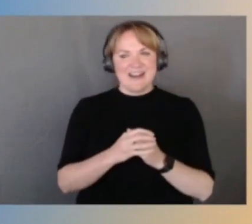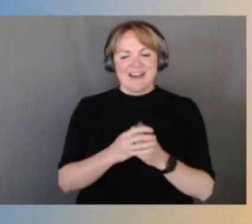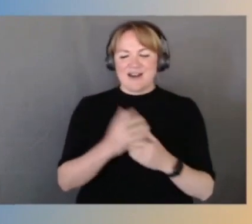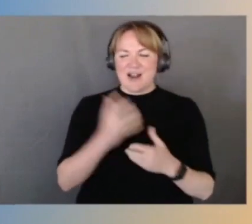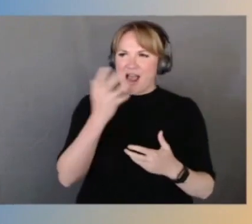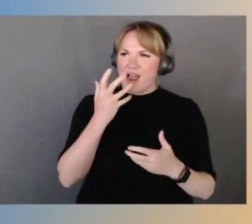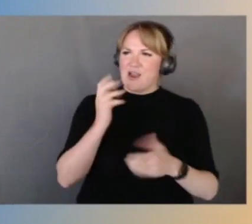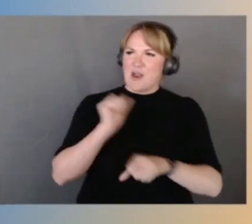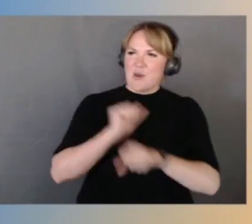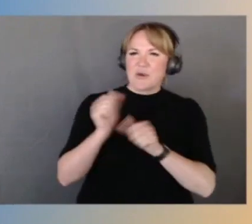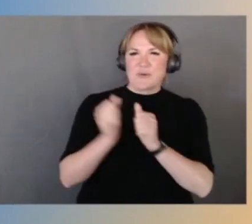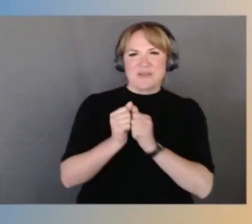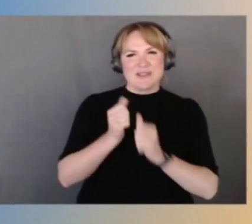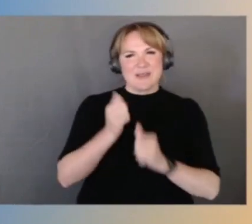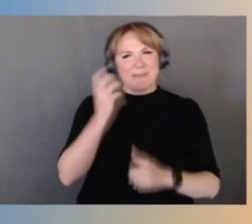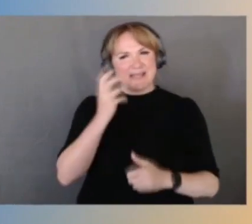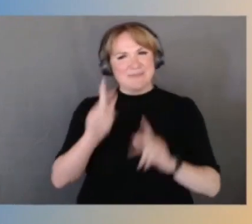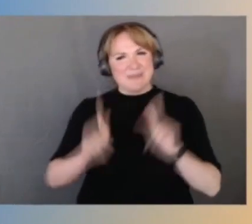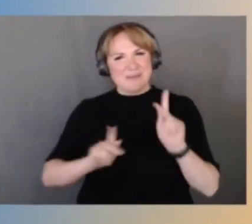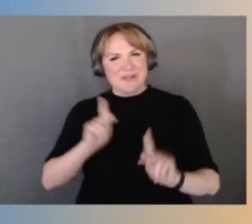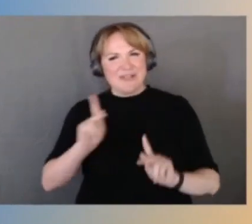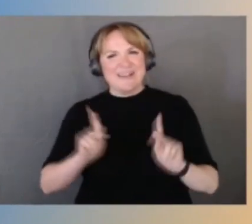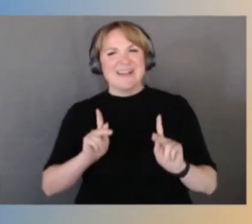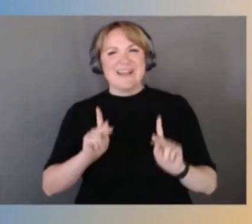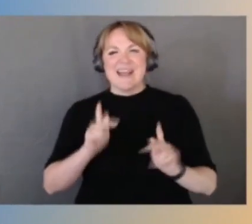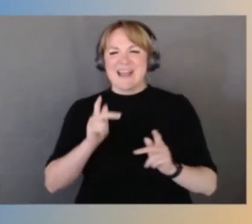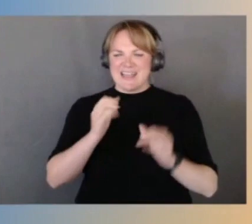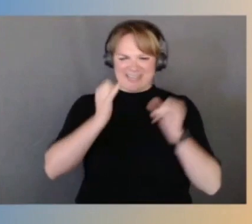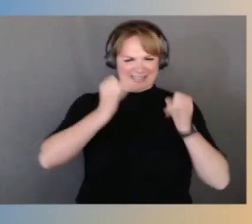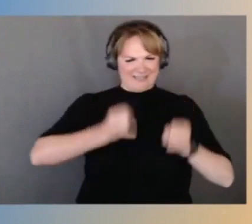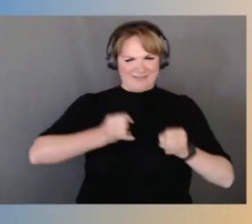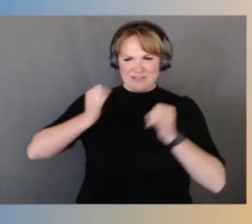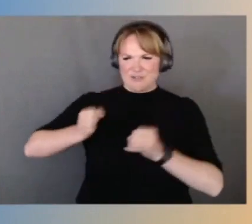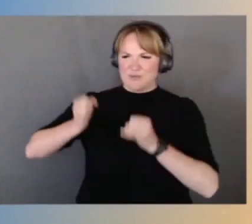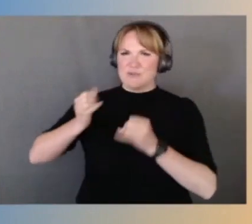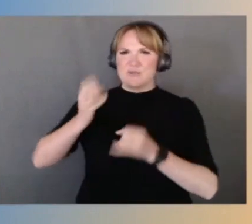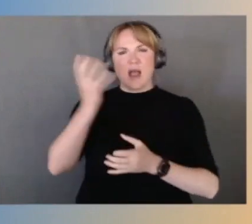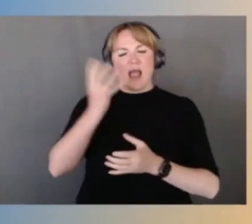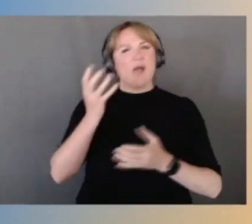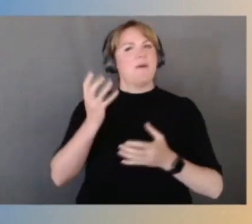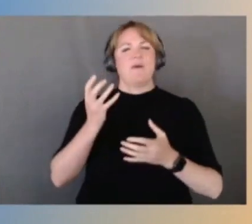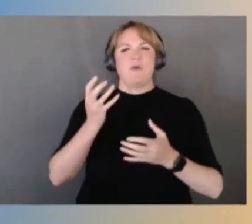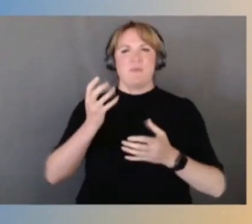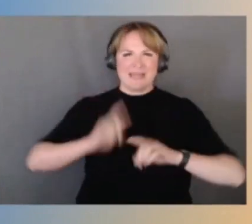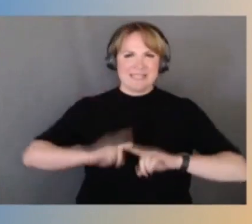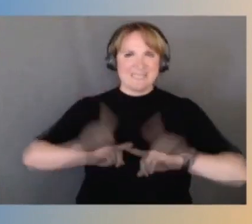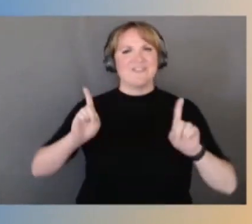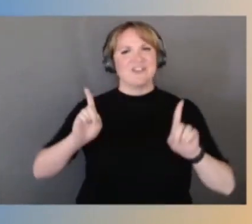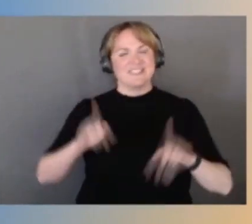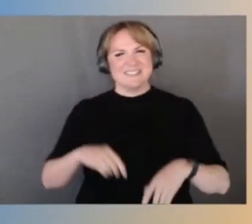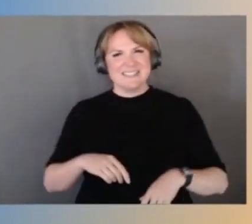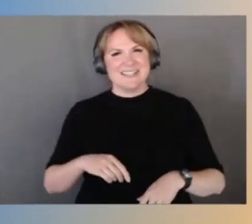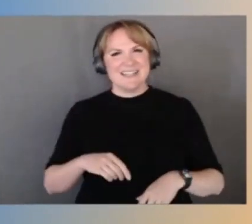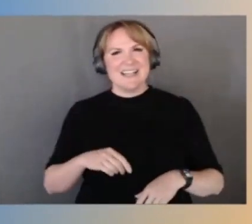reminded me of the fact that individuals make such a difference. And it's easy to think of the entire company or the team